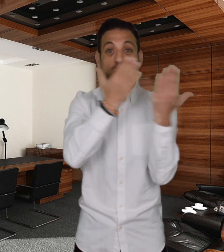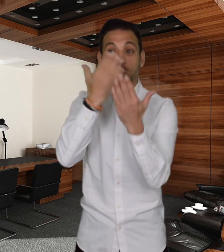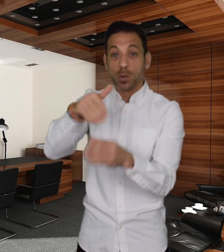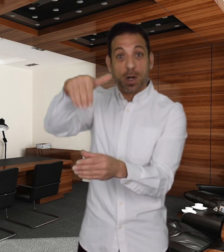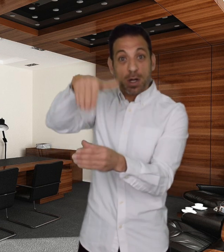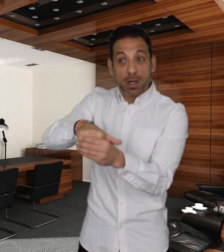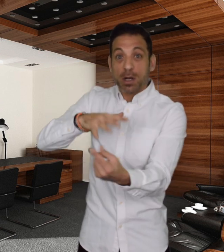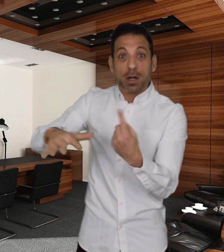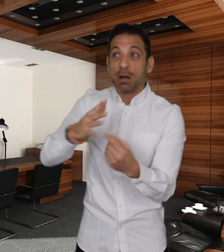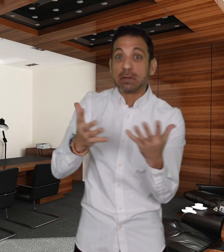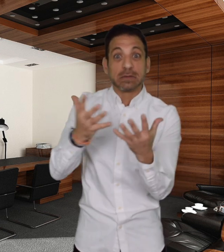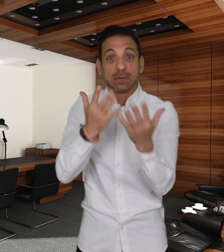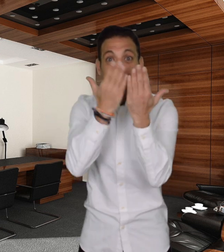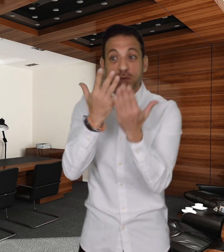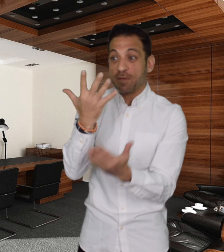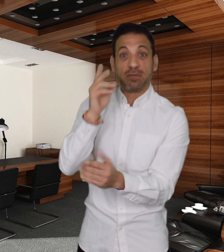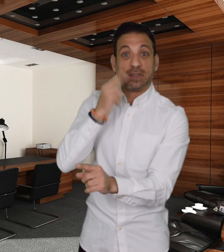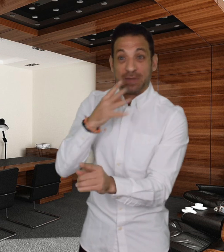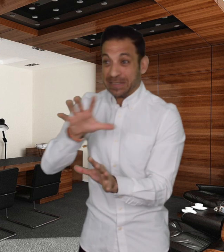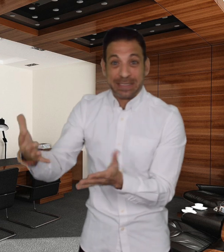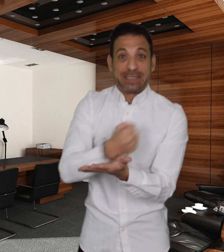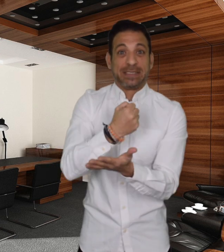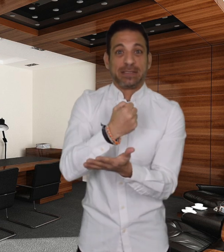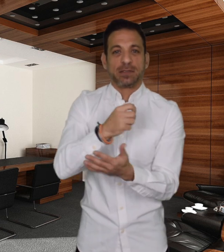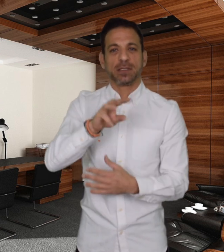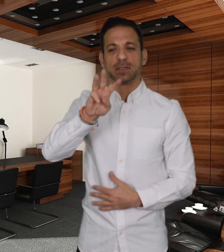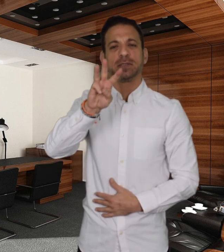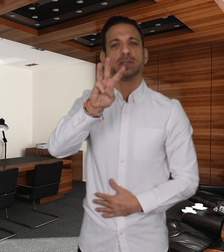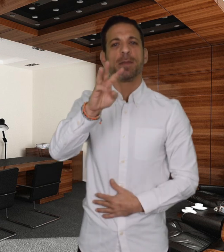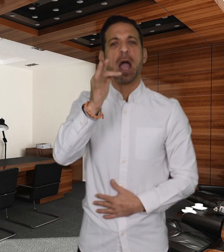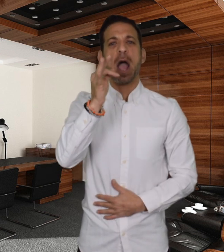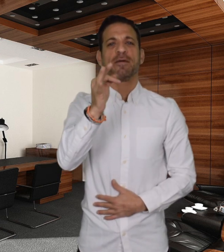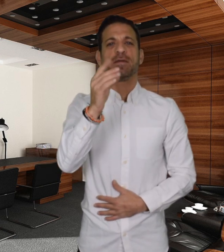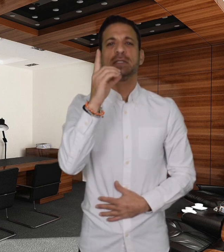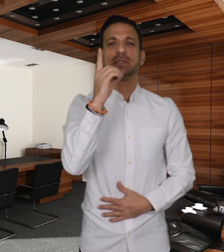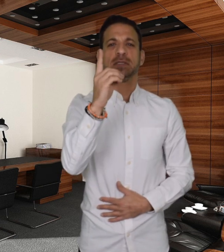The World Federation of the Deaf Ry (WFD) posted